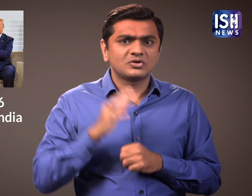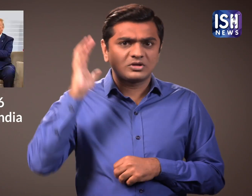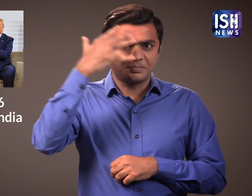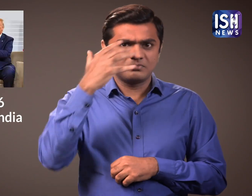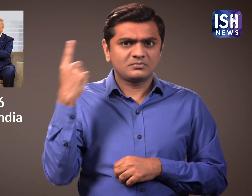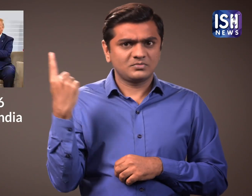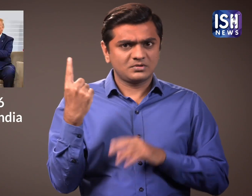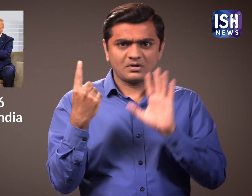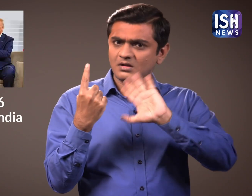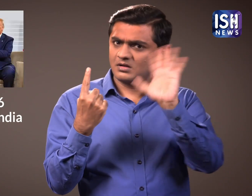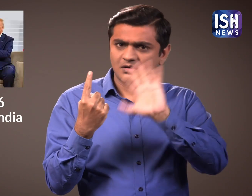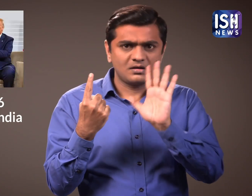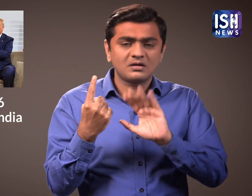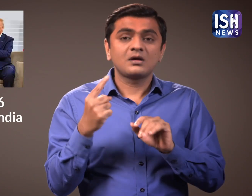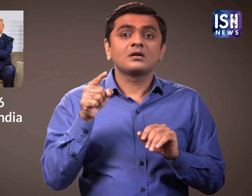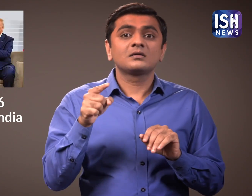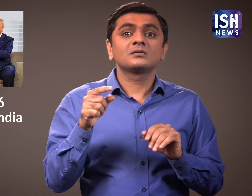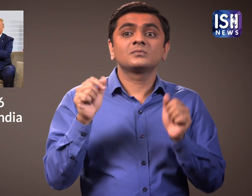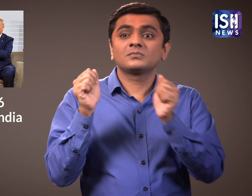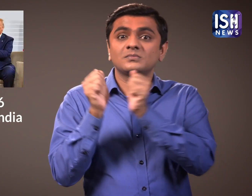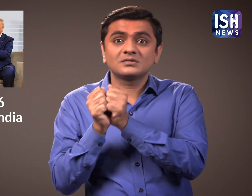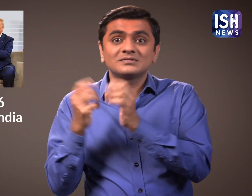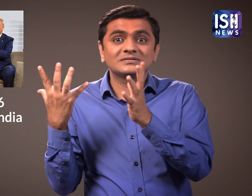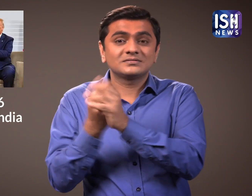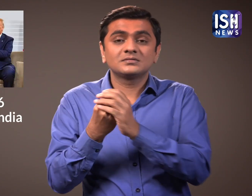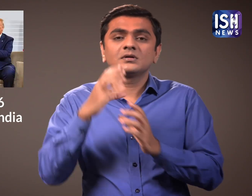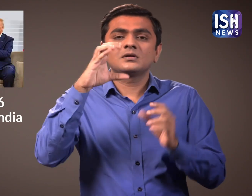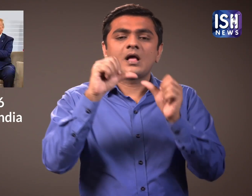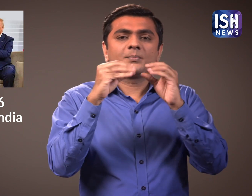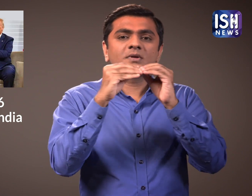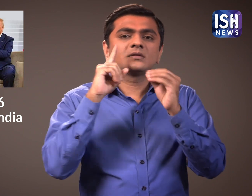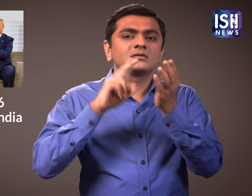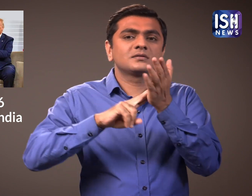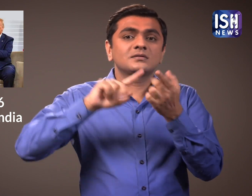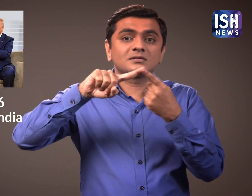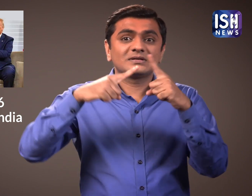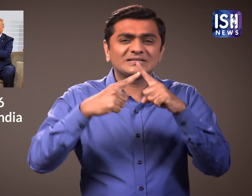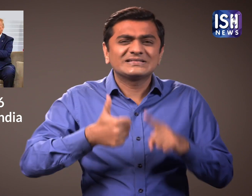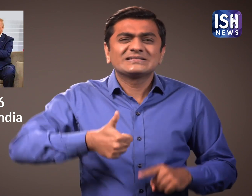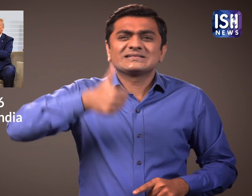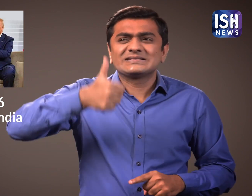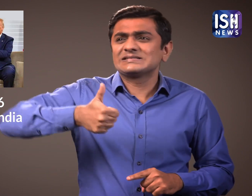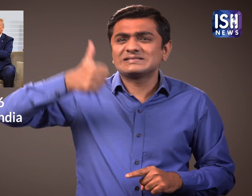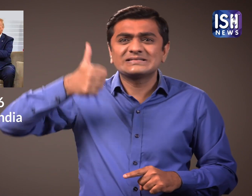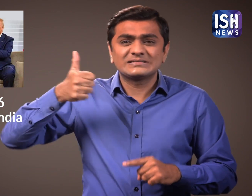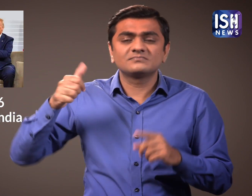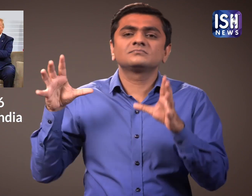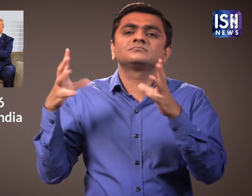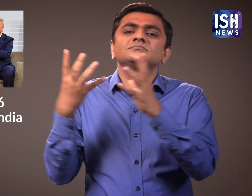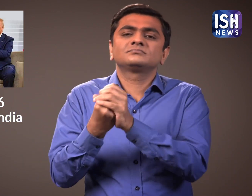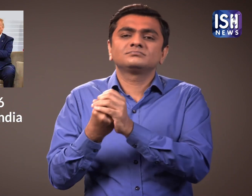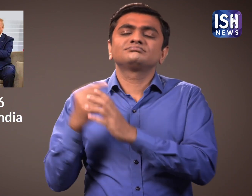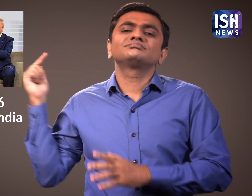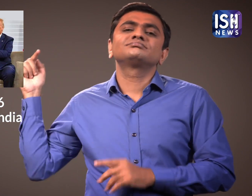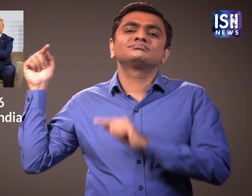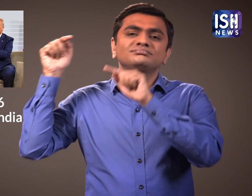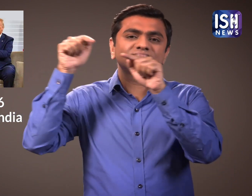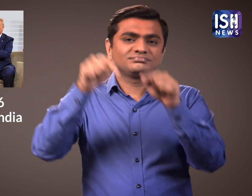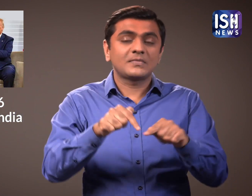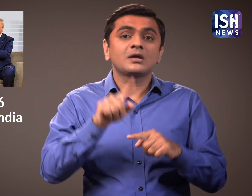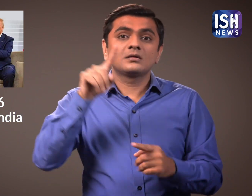Trump will be accompanied by high ranking officials of his cabinet.